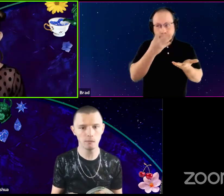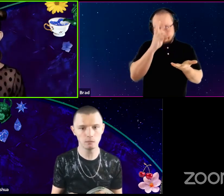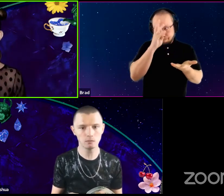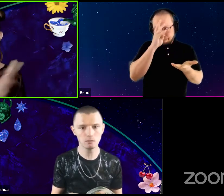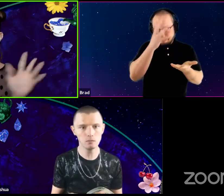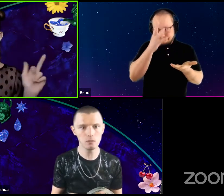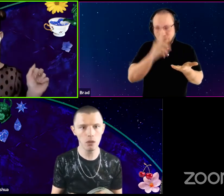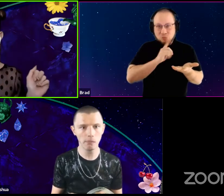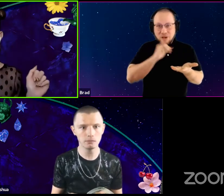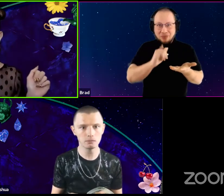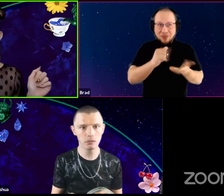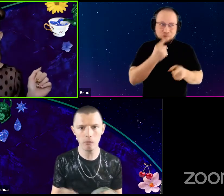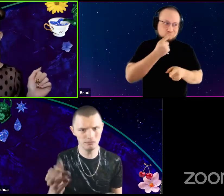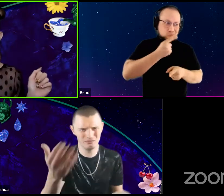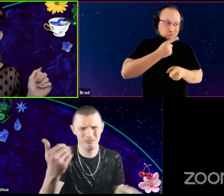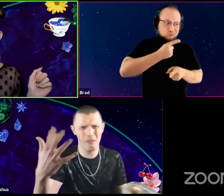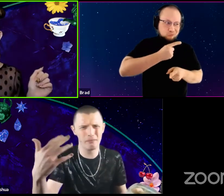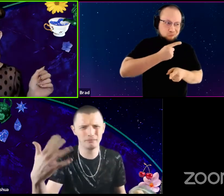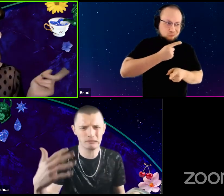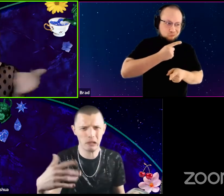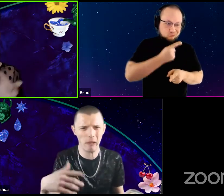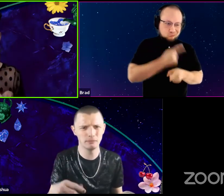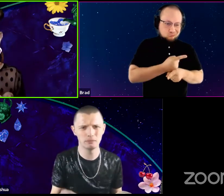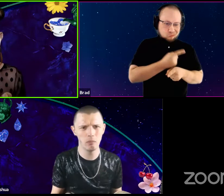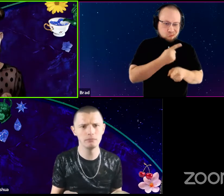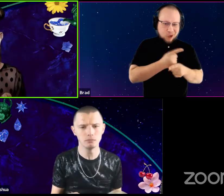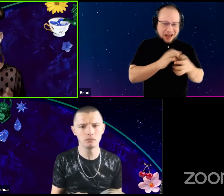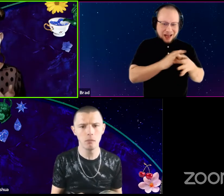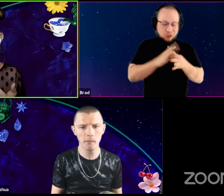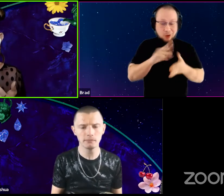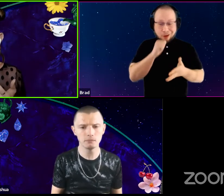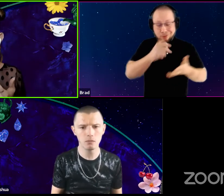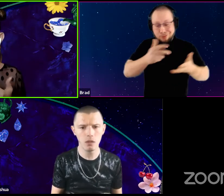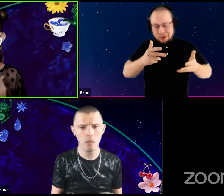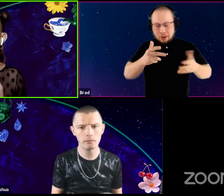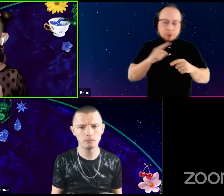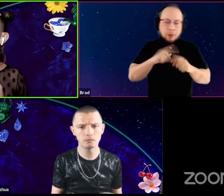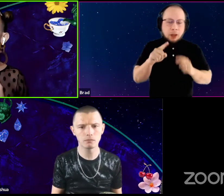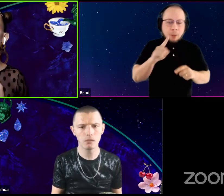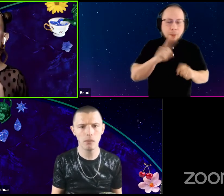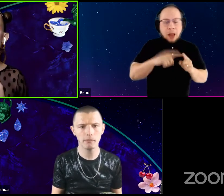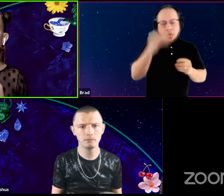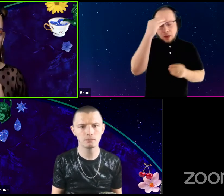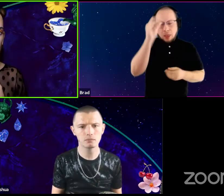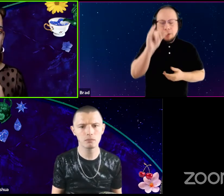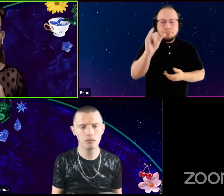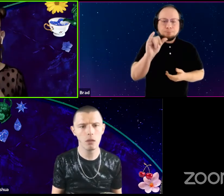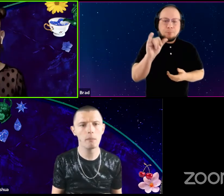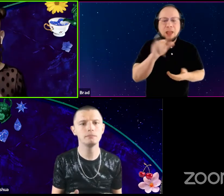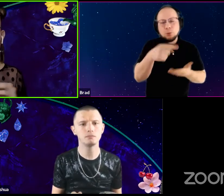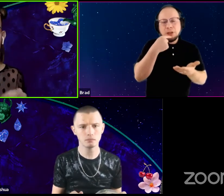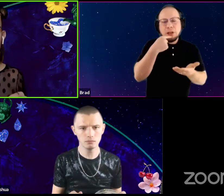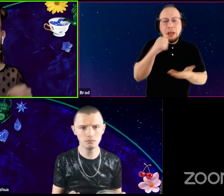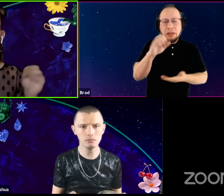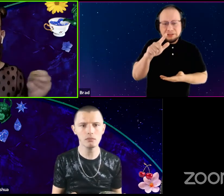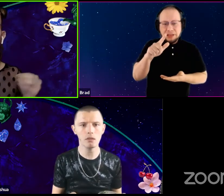if this is a correct correlation, but, but to think of like you said, ASL, not as a direct translation